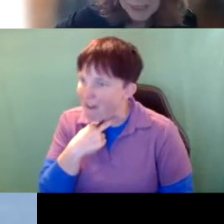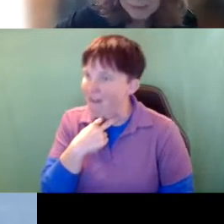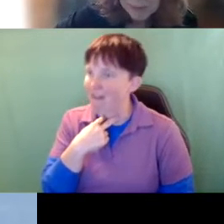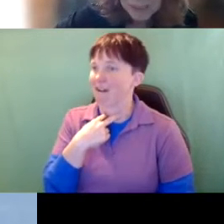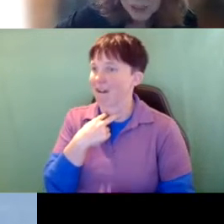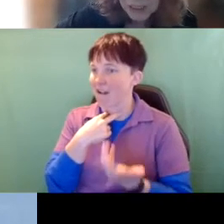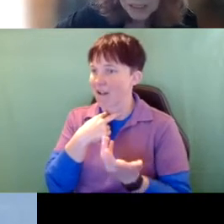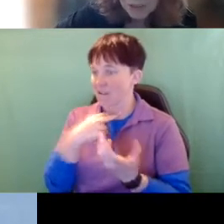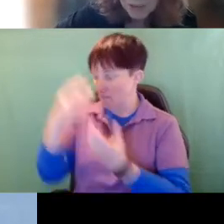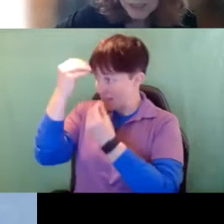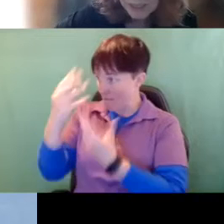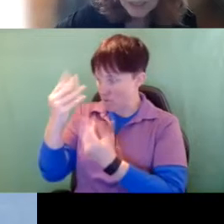information isn't going in.